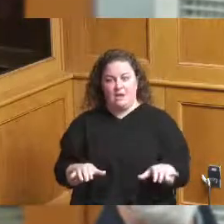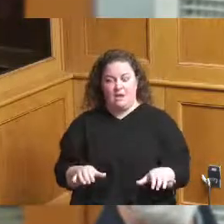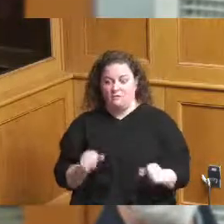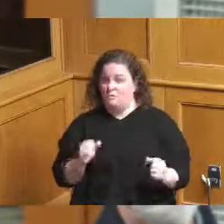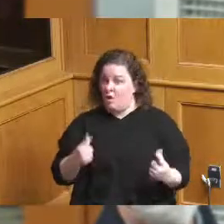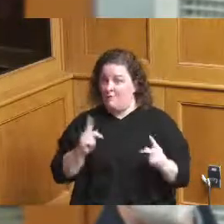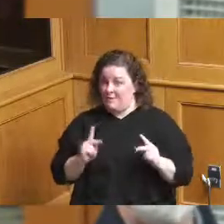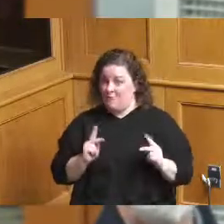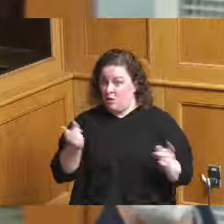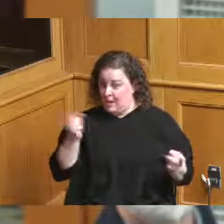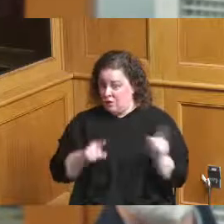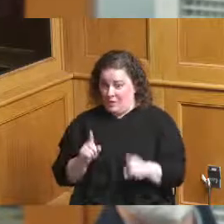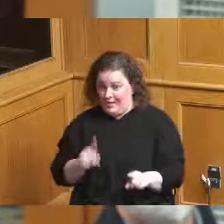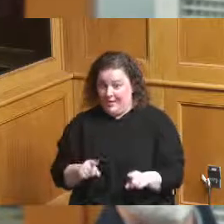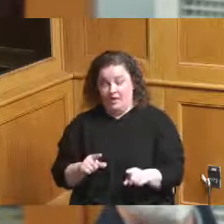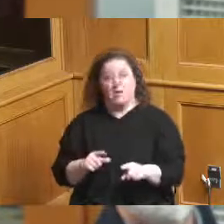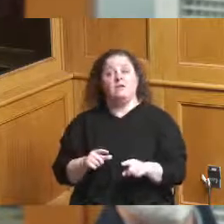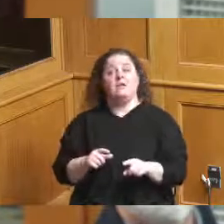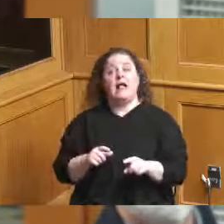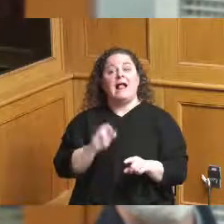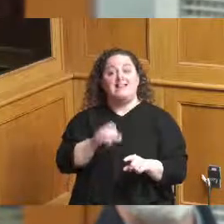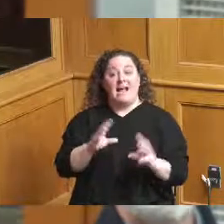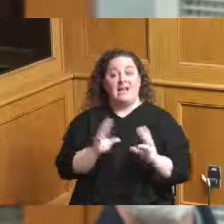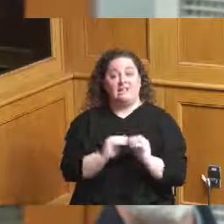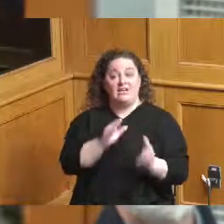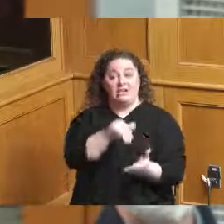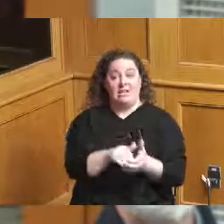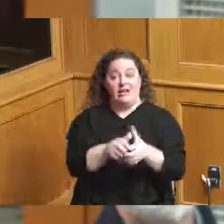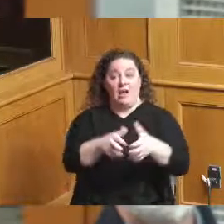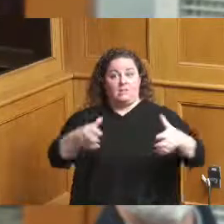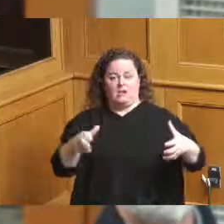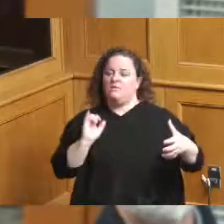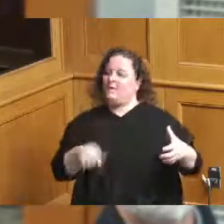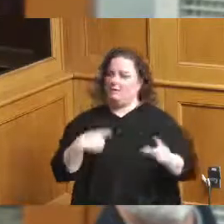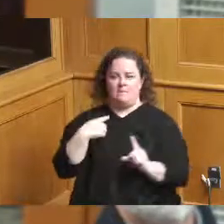term the expansion of the convention center is a very positive thing and the ability to do that